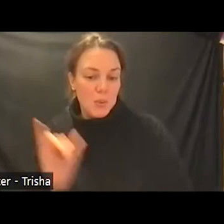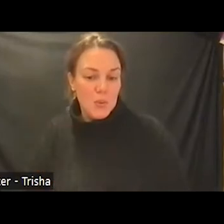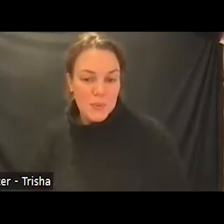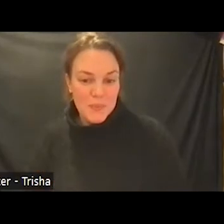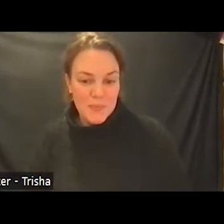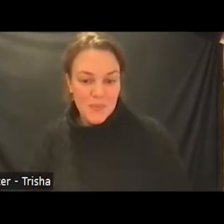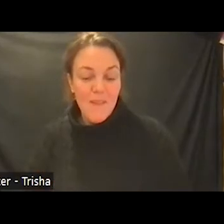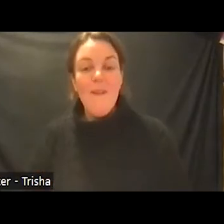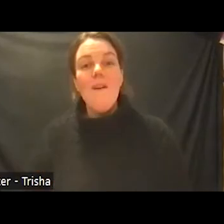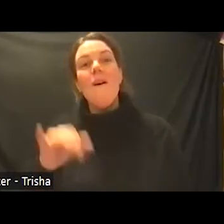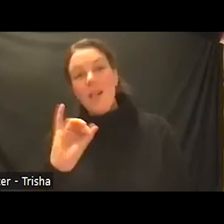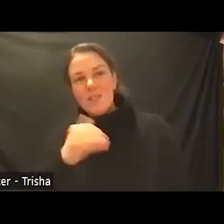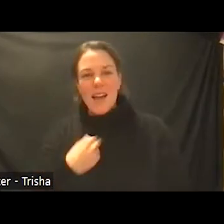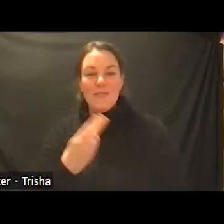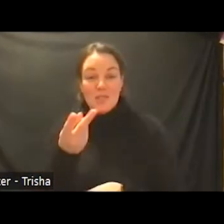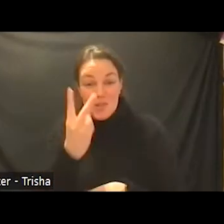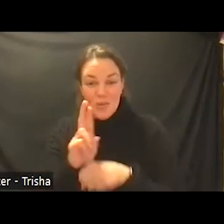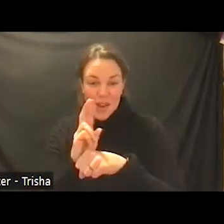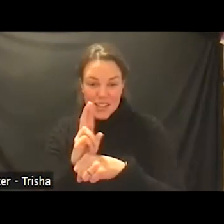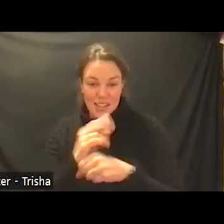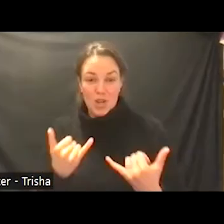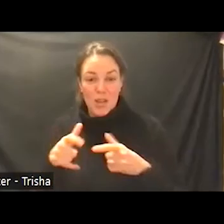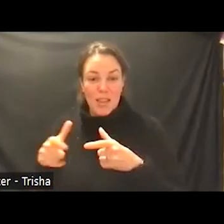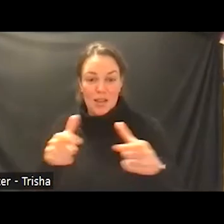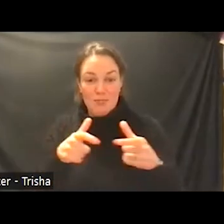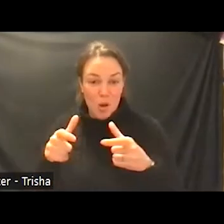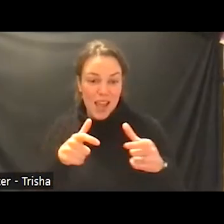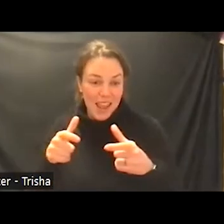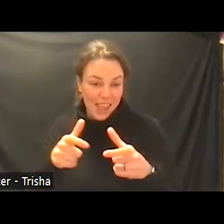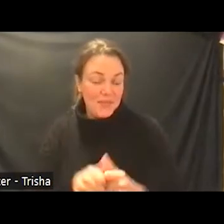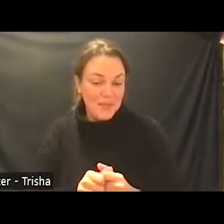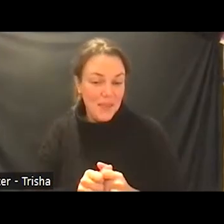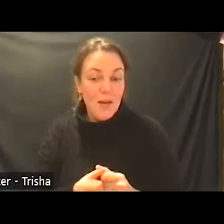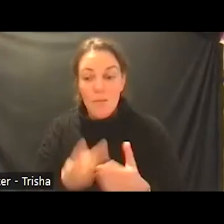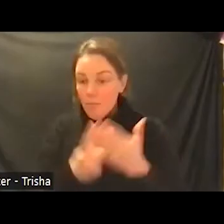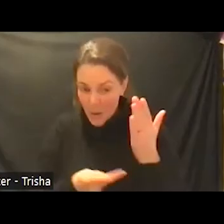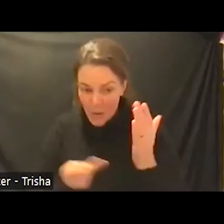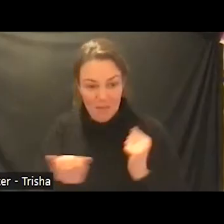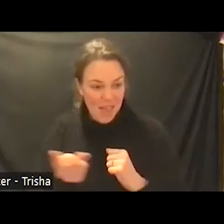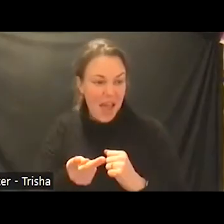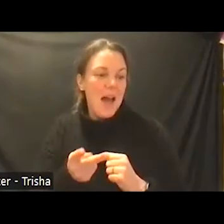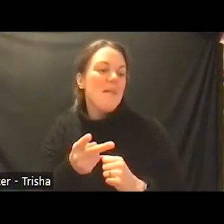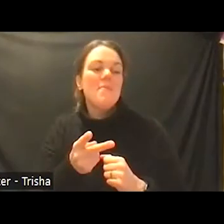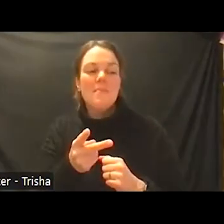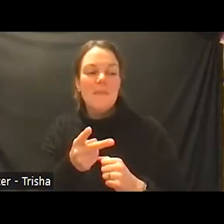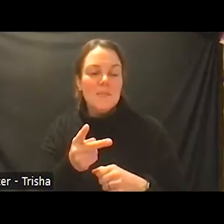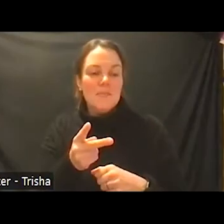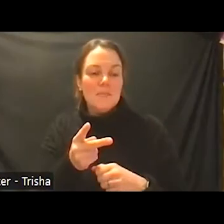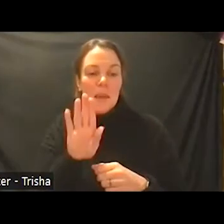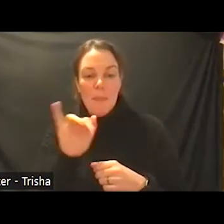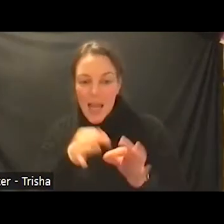two residents currently rotating through lassos both bilingual in nature and who are running their